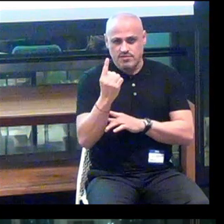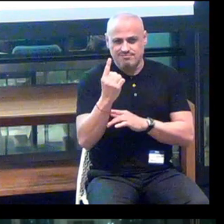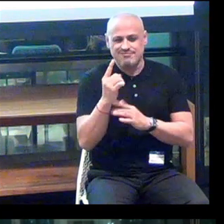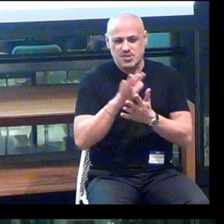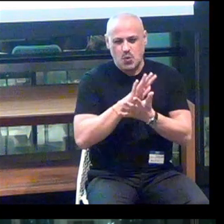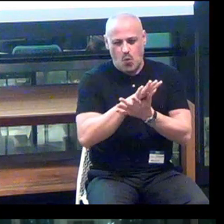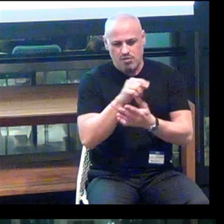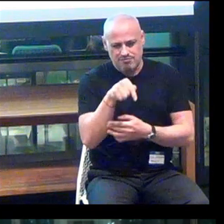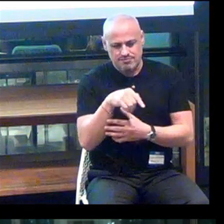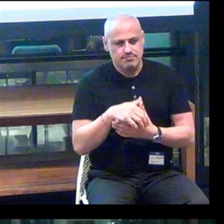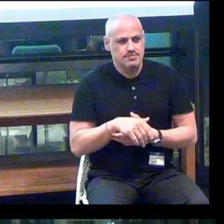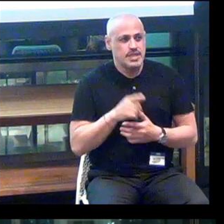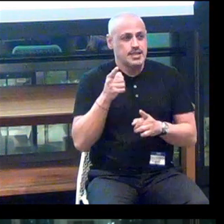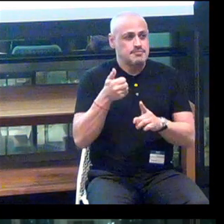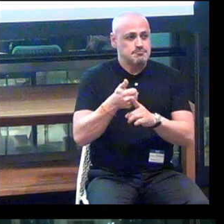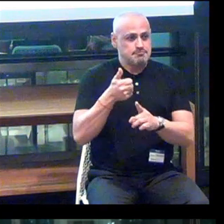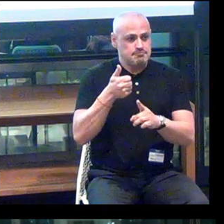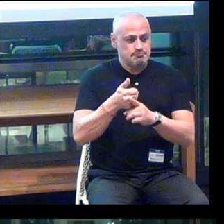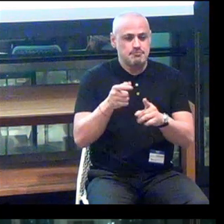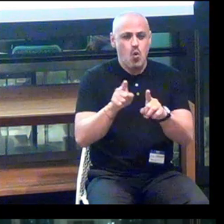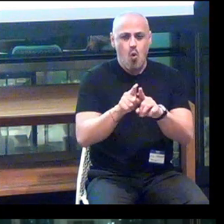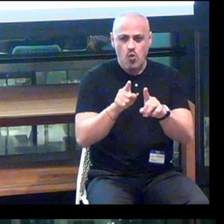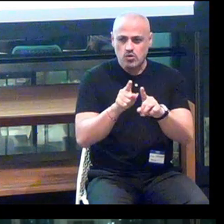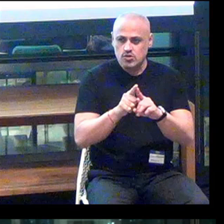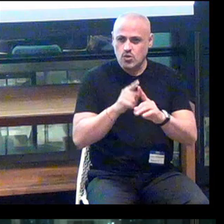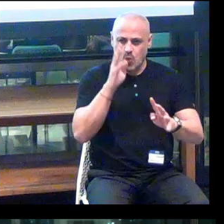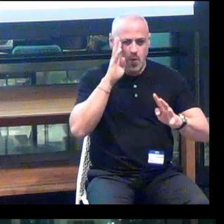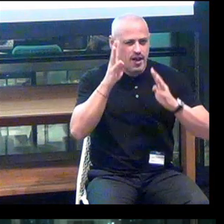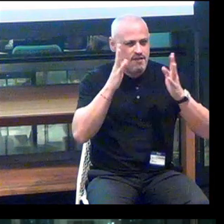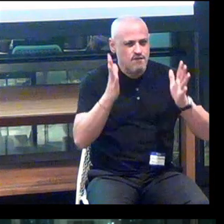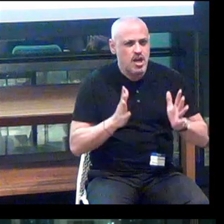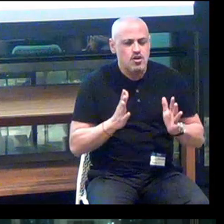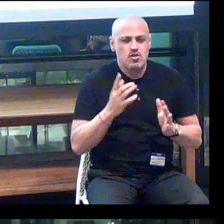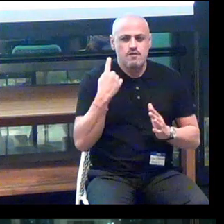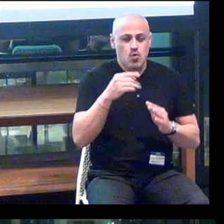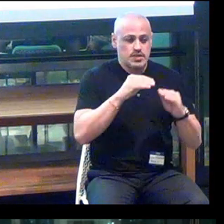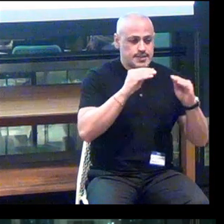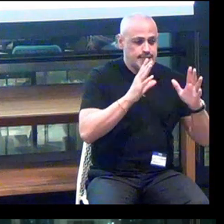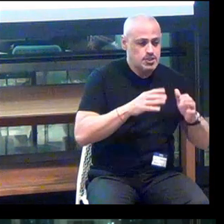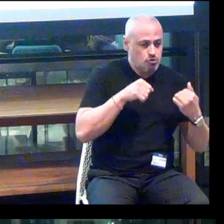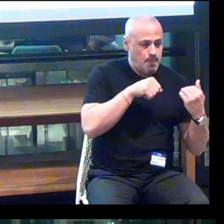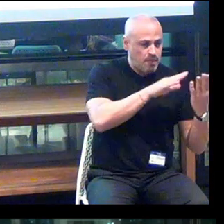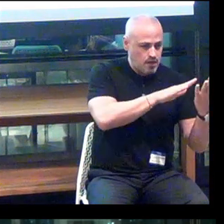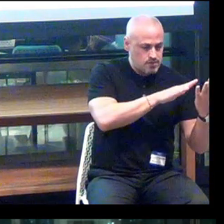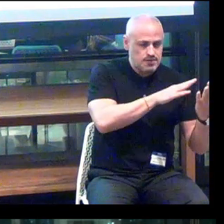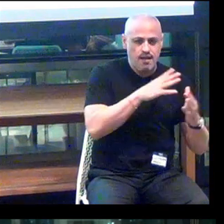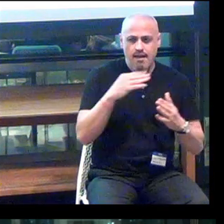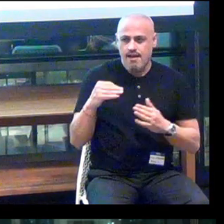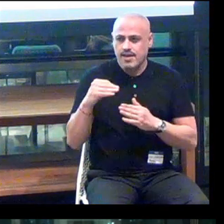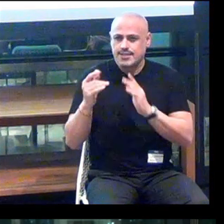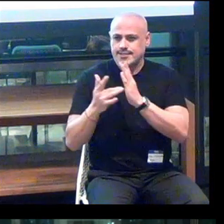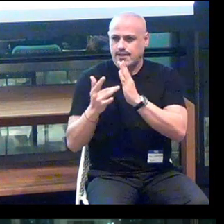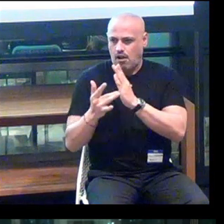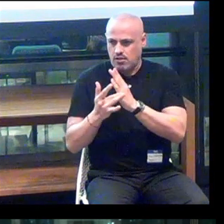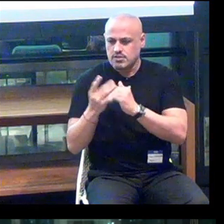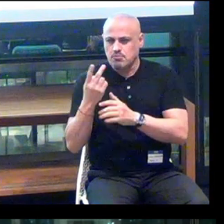He also was an innovator in both teaching methodologies and in technology.